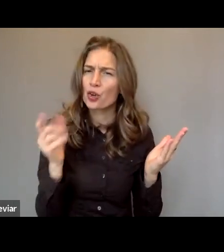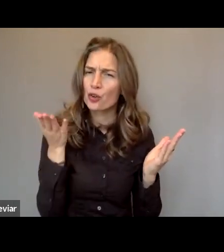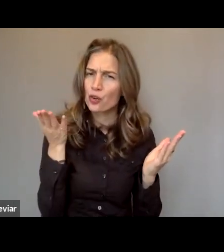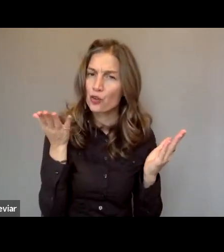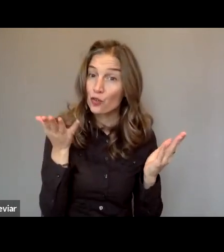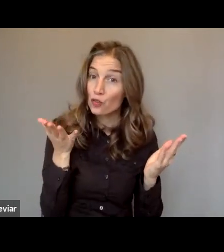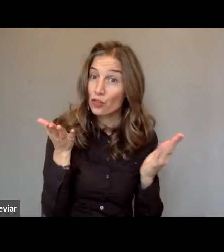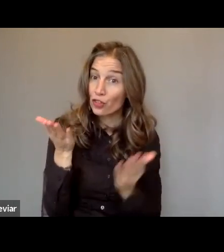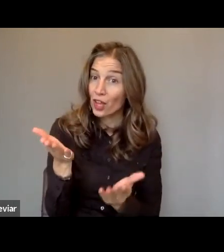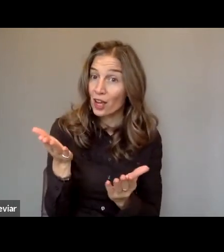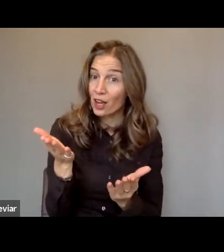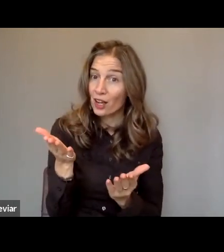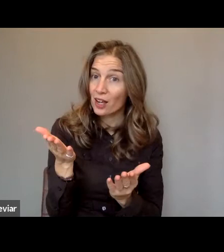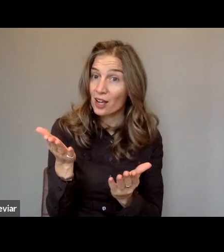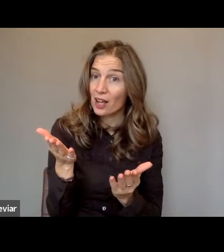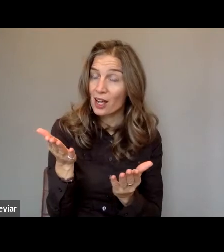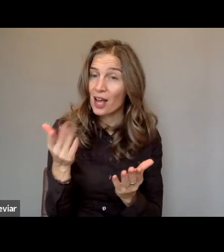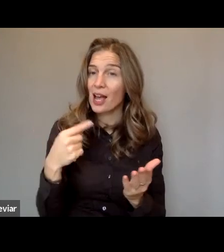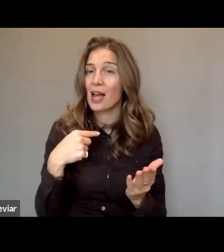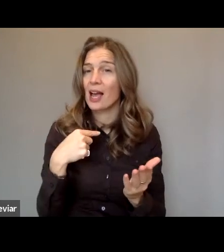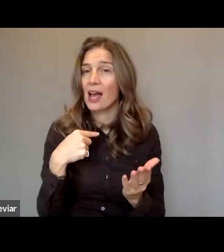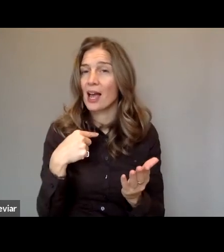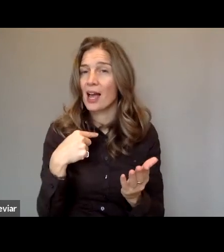I'm looking for Senada Hallievic.